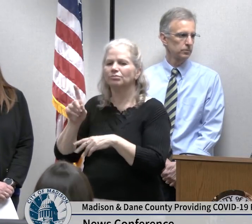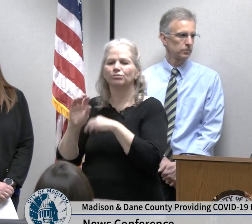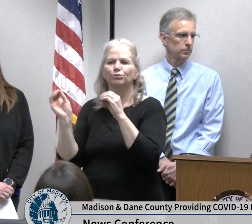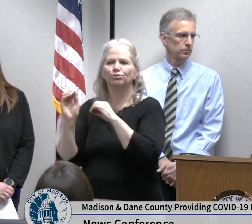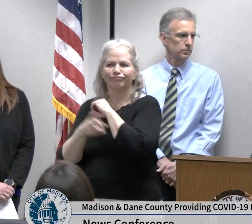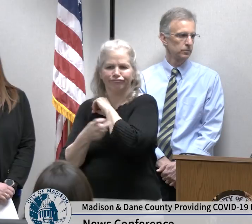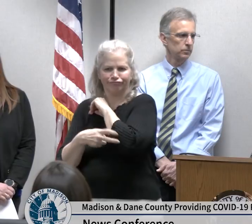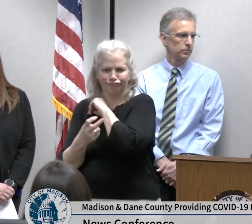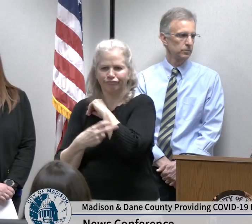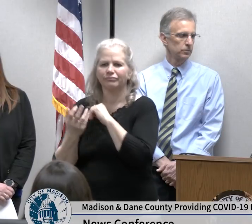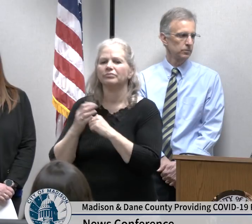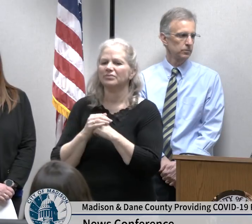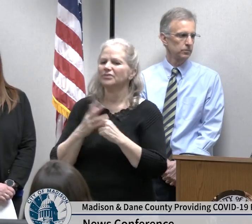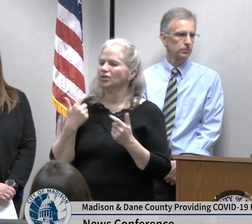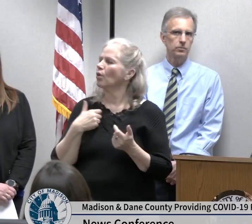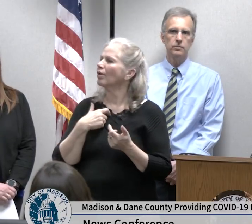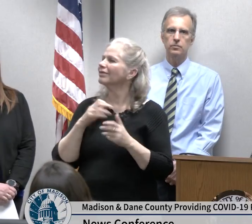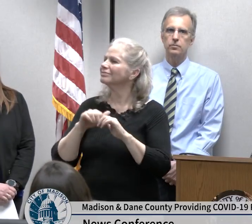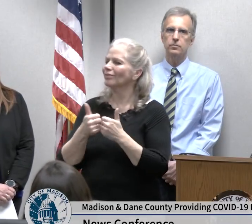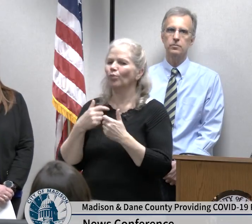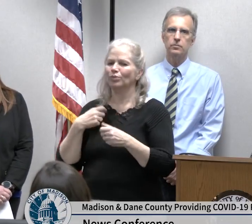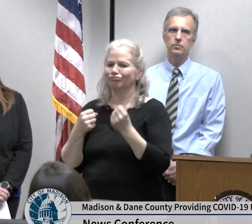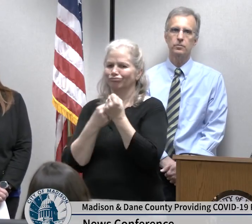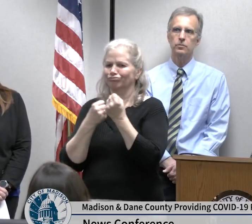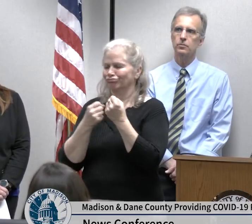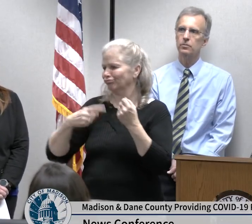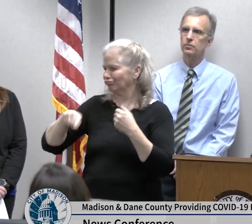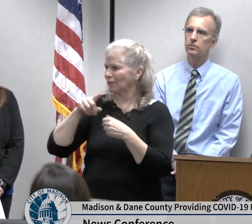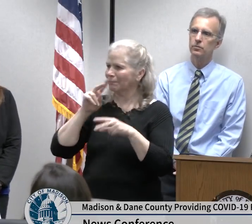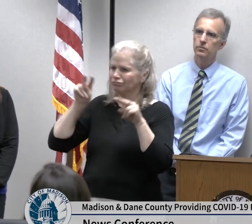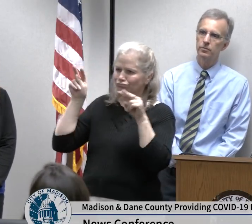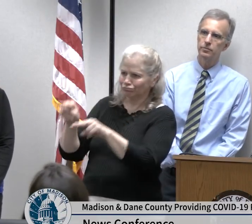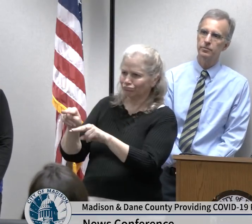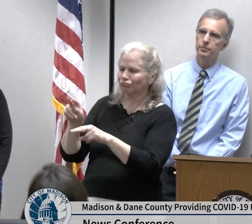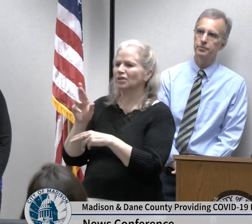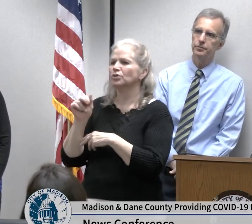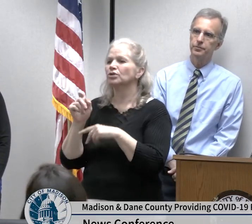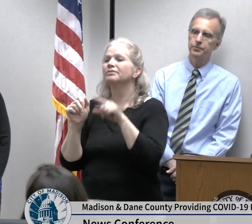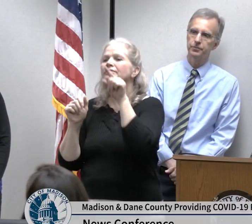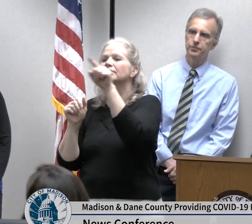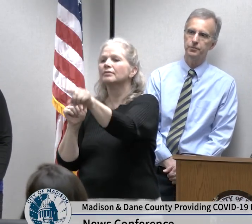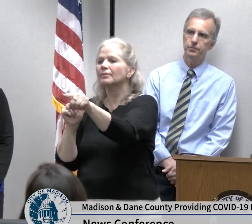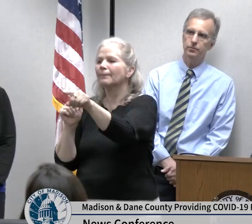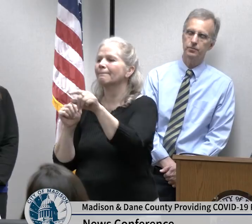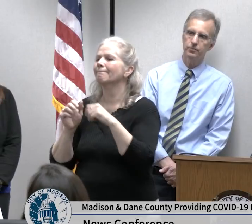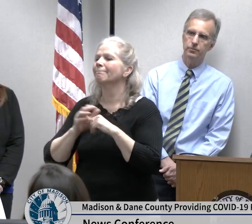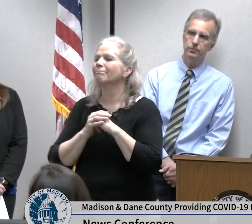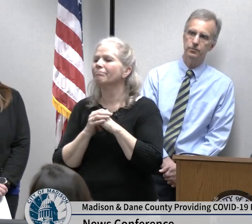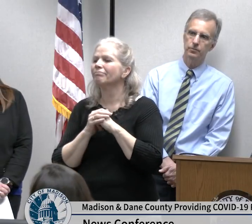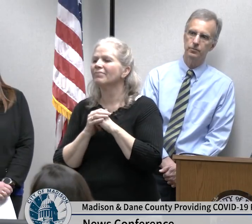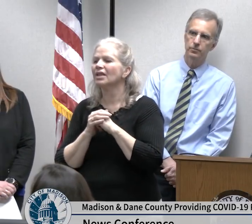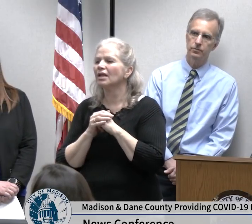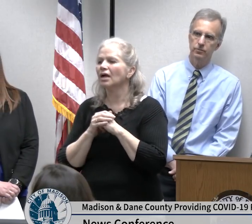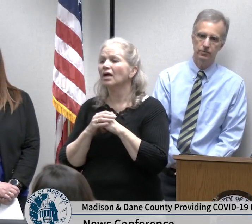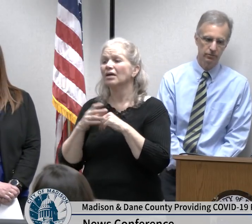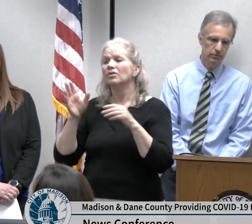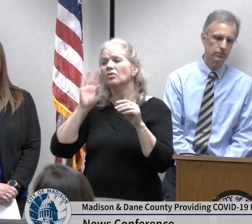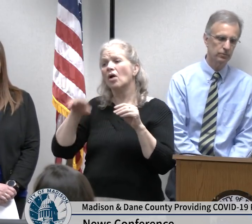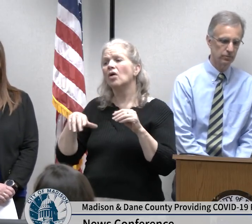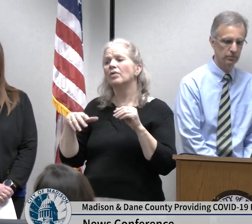how we've helped manage those resources throughout the city and county that our senior living facilities that are held